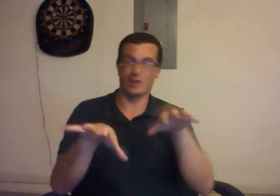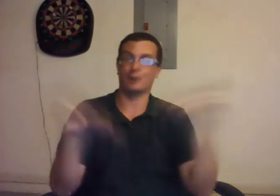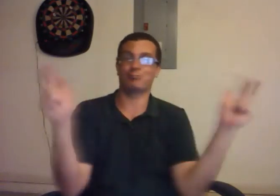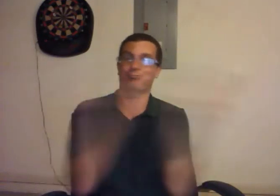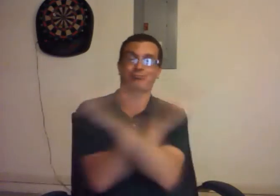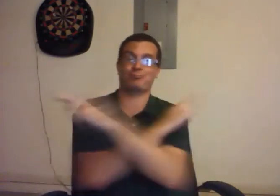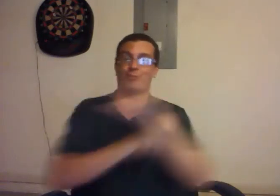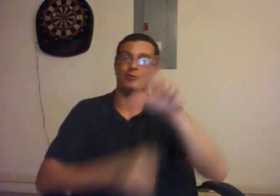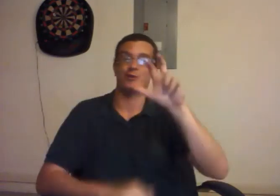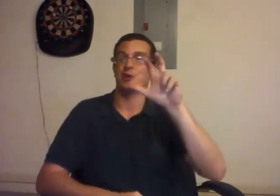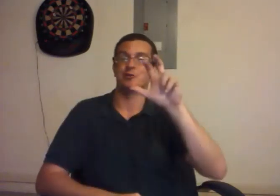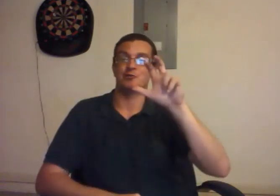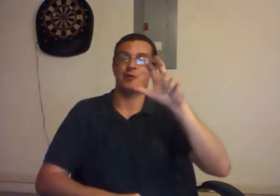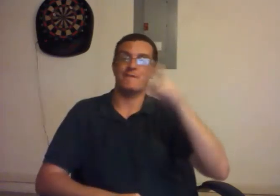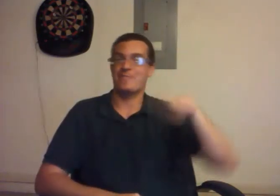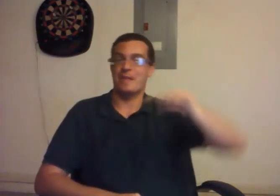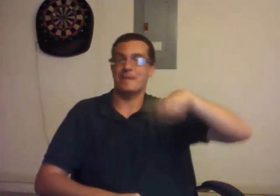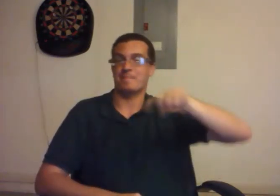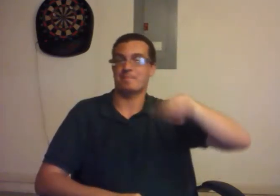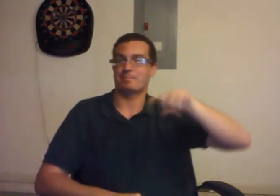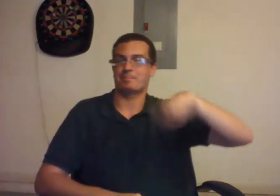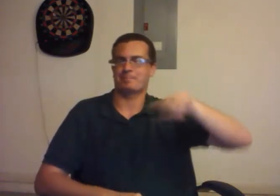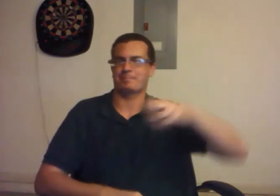300 of them. (EYEBROWS RAISED)